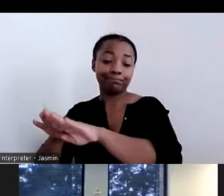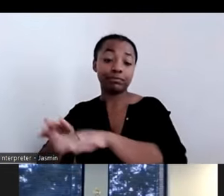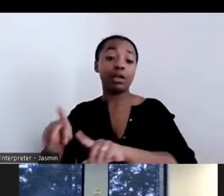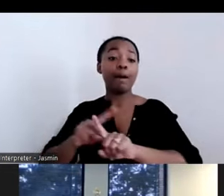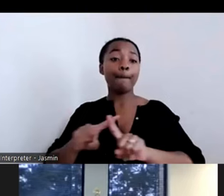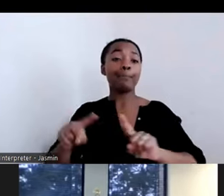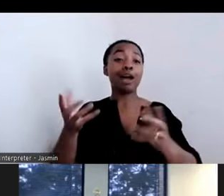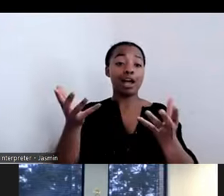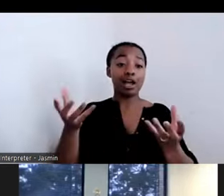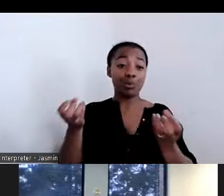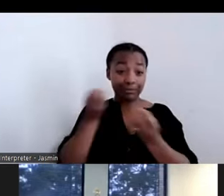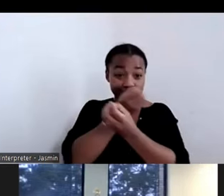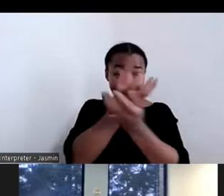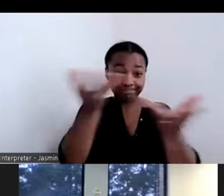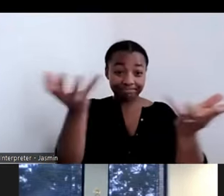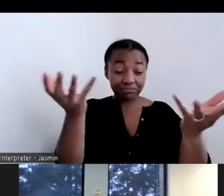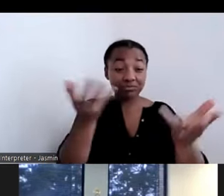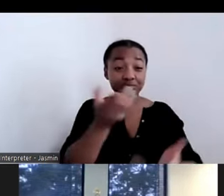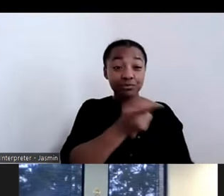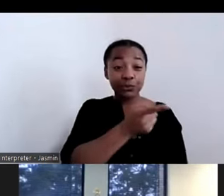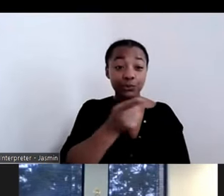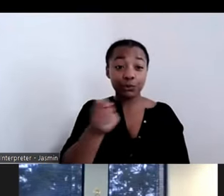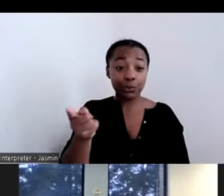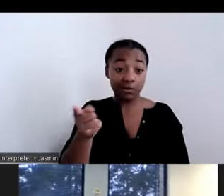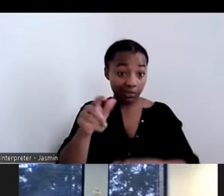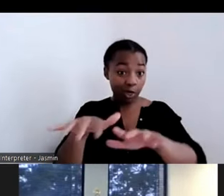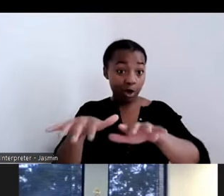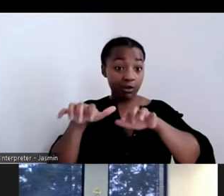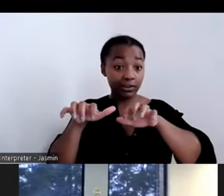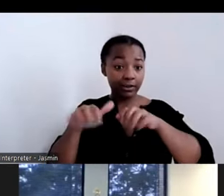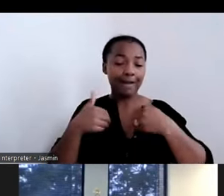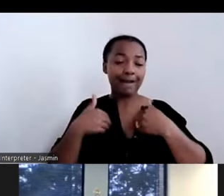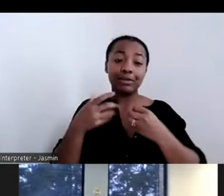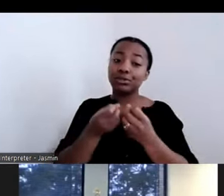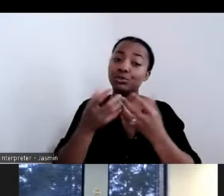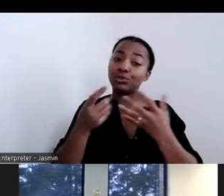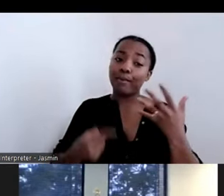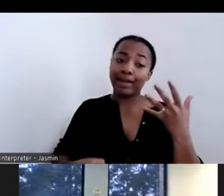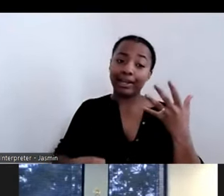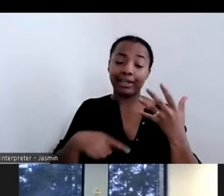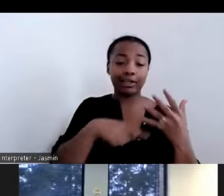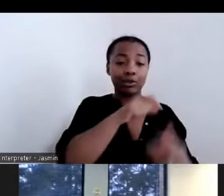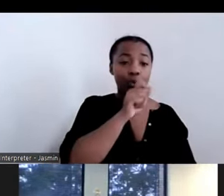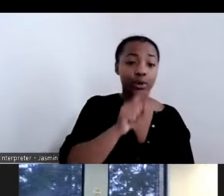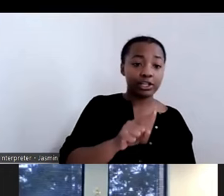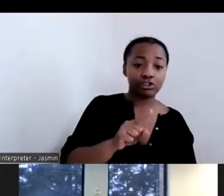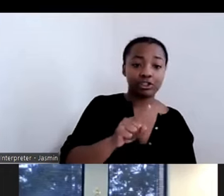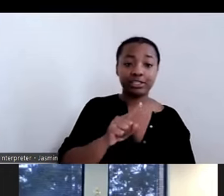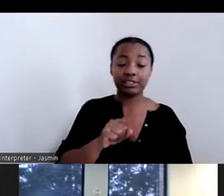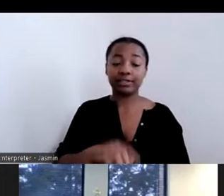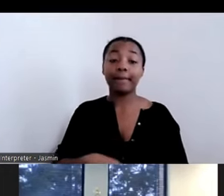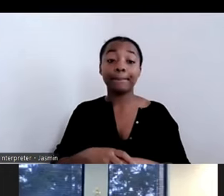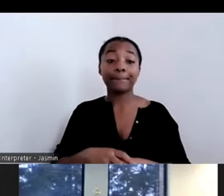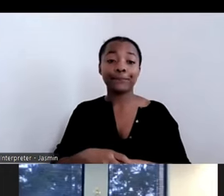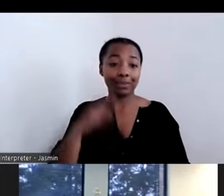tons of questions and answers. That is why HSRC is here, because after this